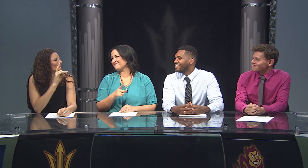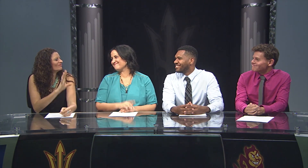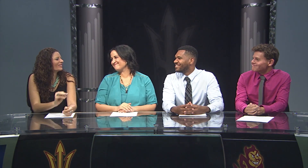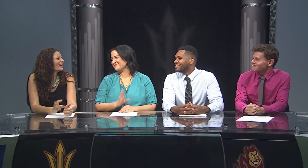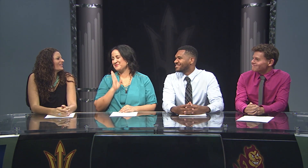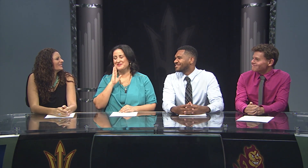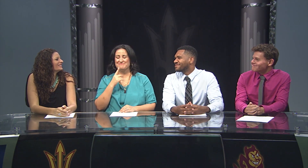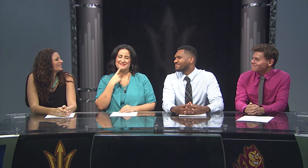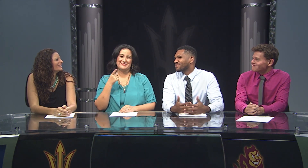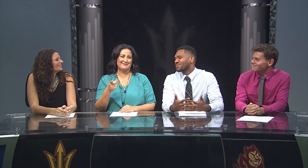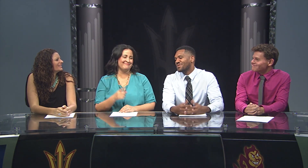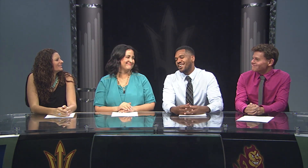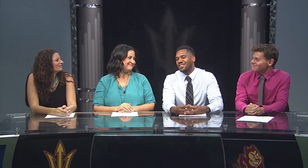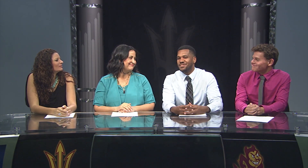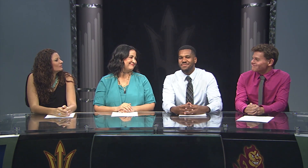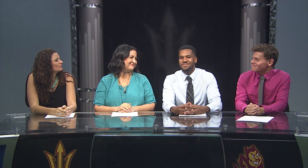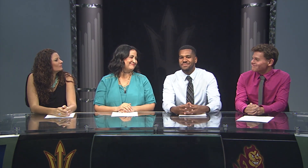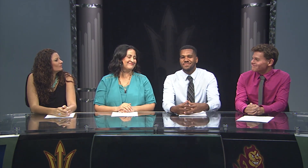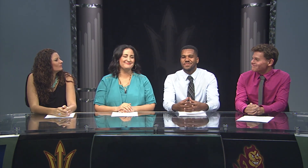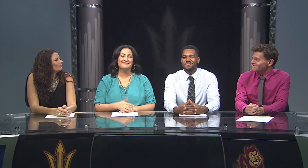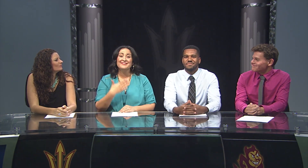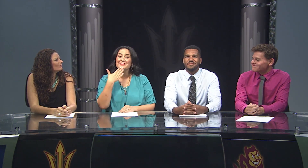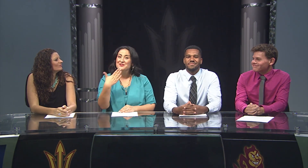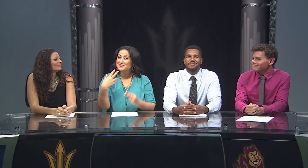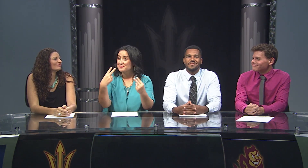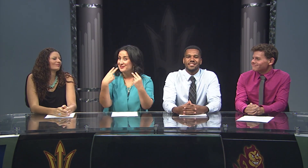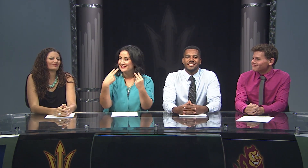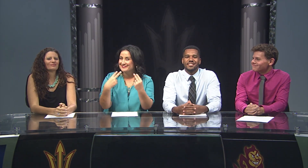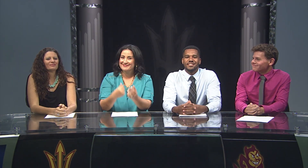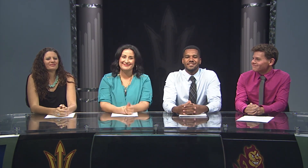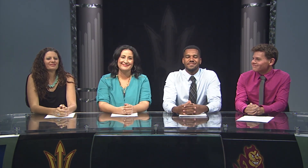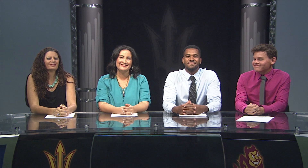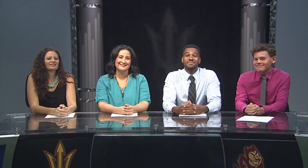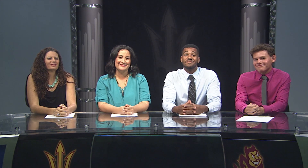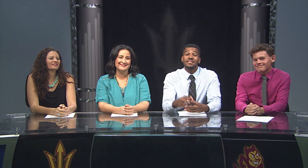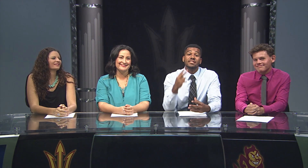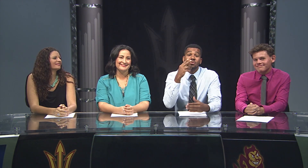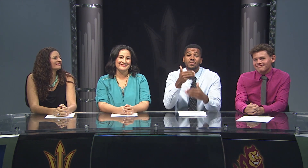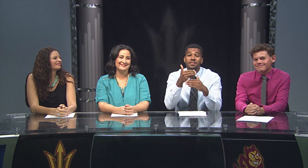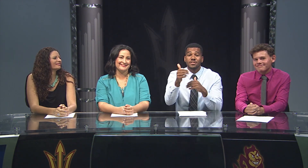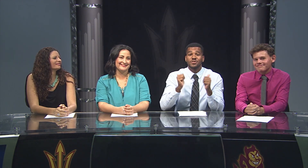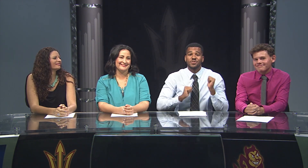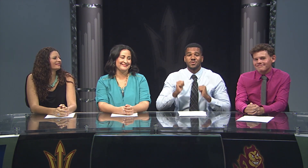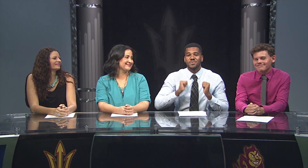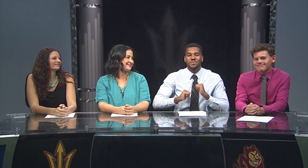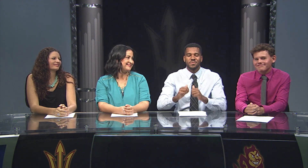Ya, I’ll gonna miss him. Thanks for watching. See you on the next show.